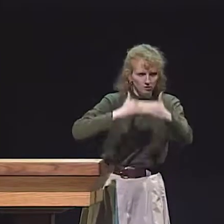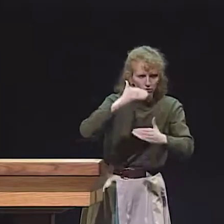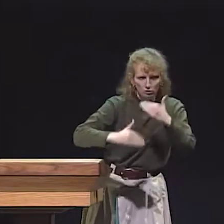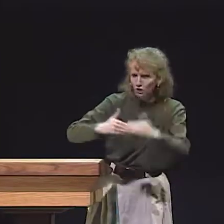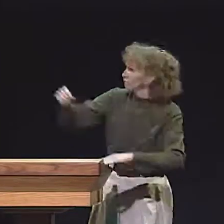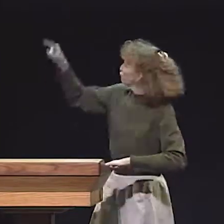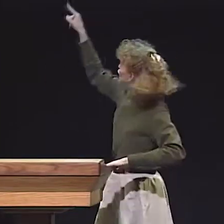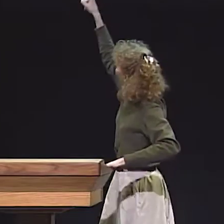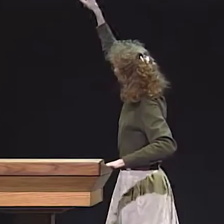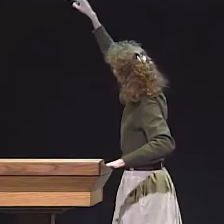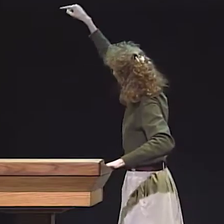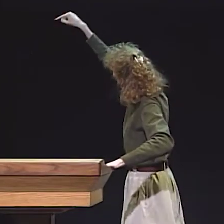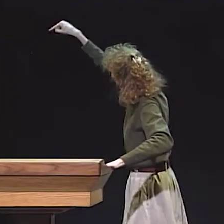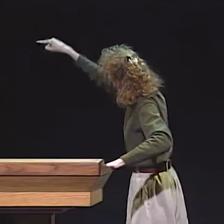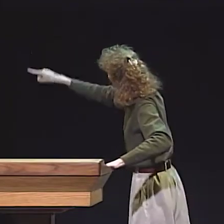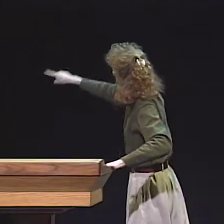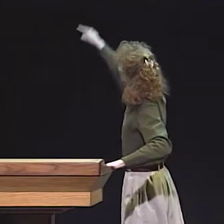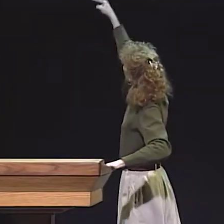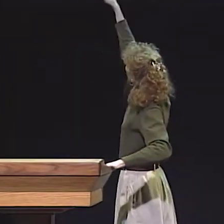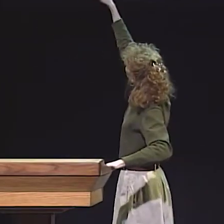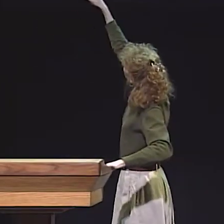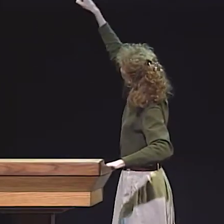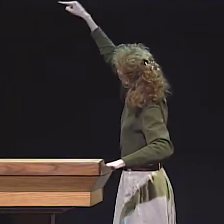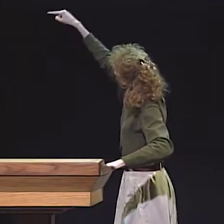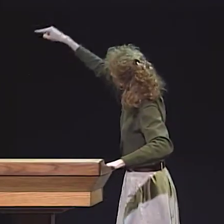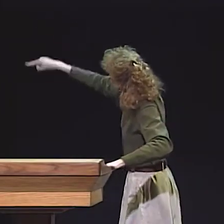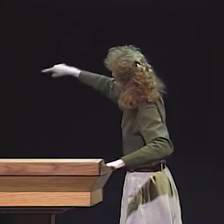WHO HAVE ALREADY ACQUIRED GOING THROUGH THE PROCESS.